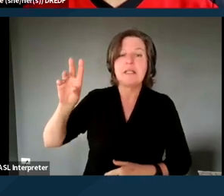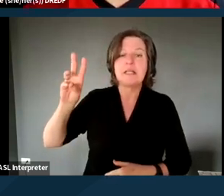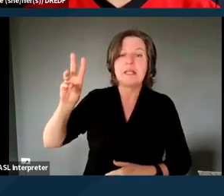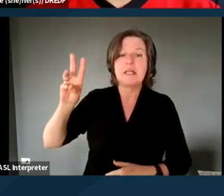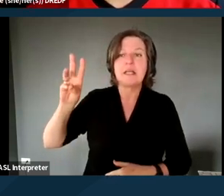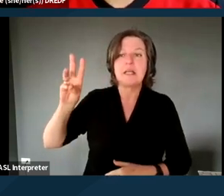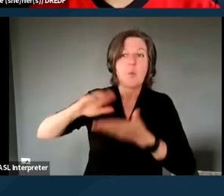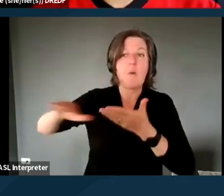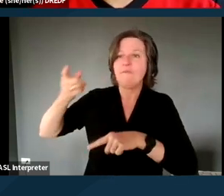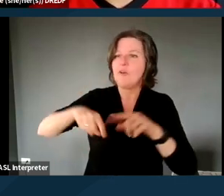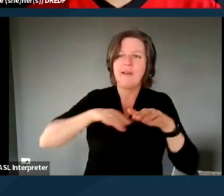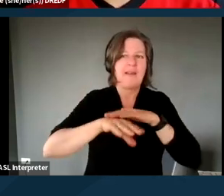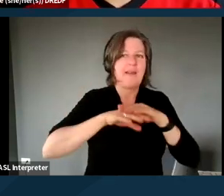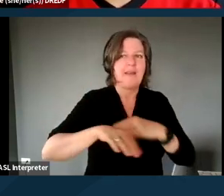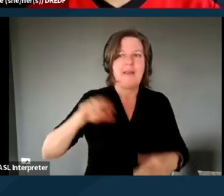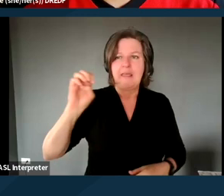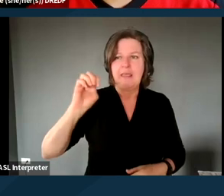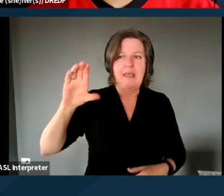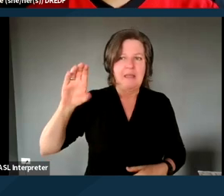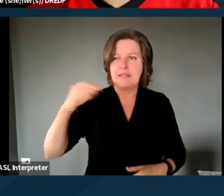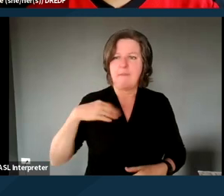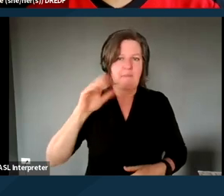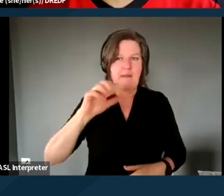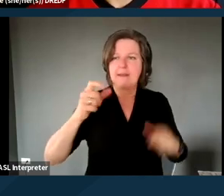ECM, enhanced case management. And that makes sense, because the DD waiver,